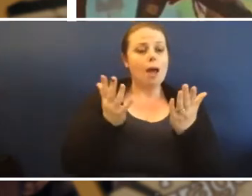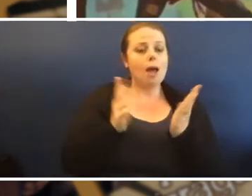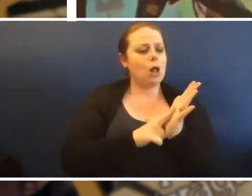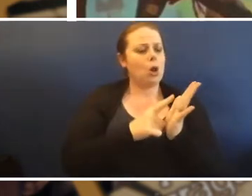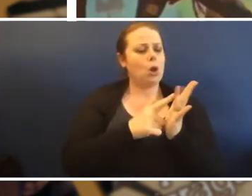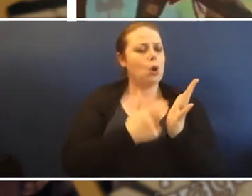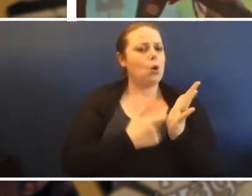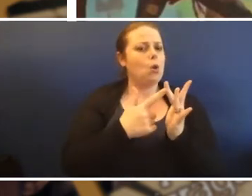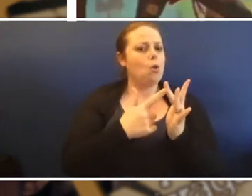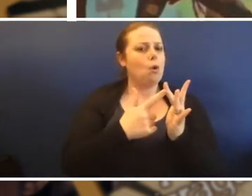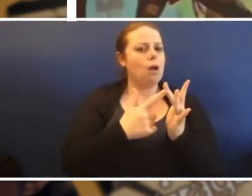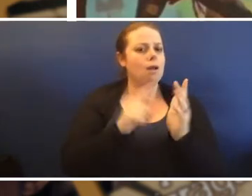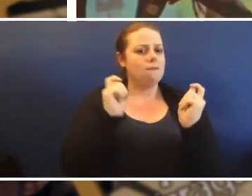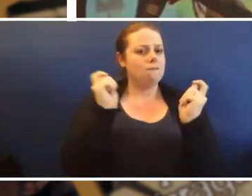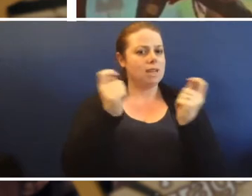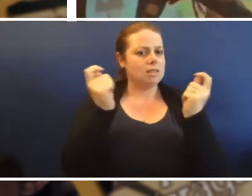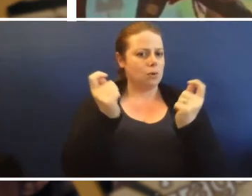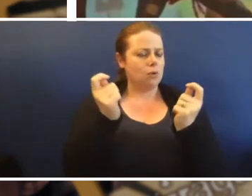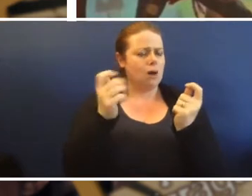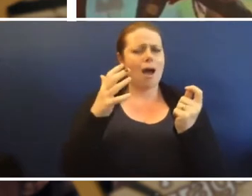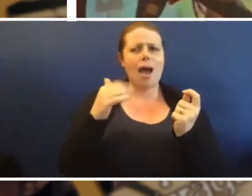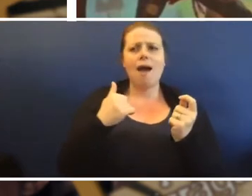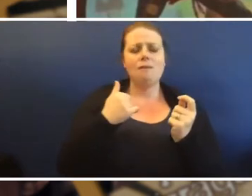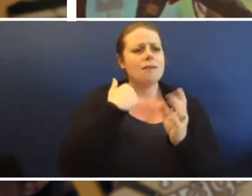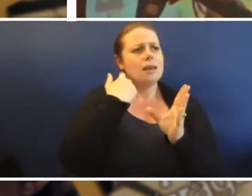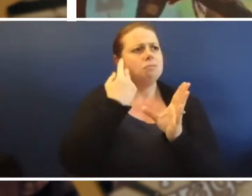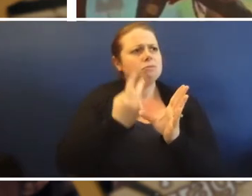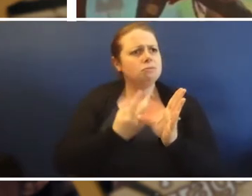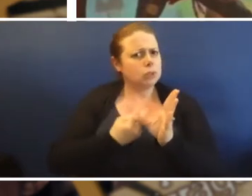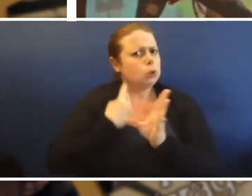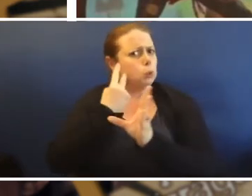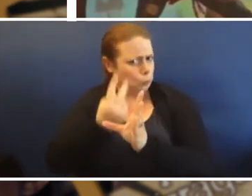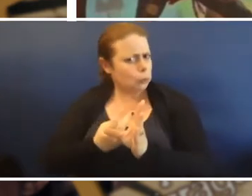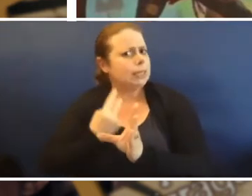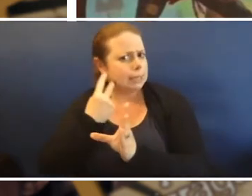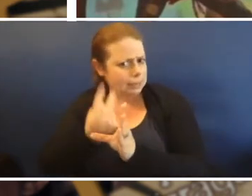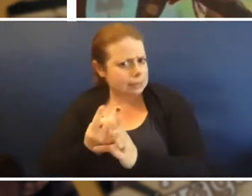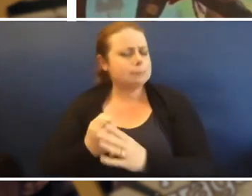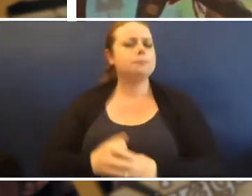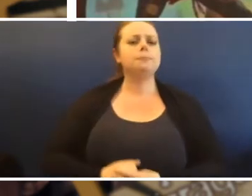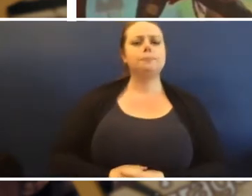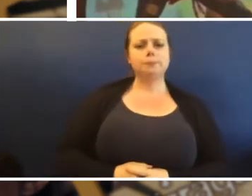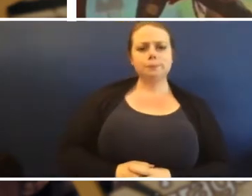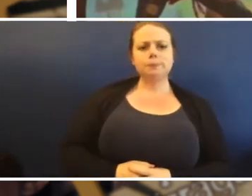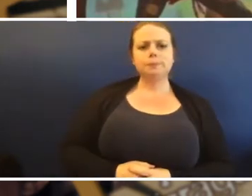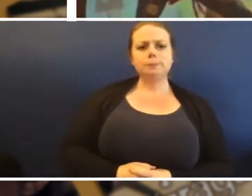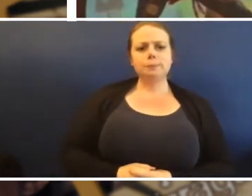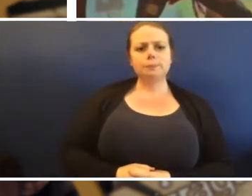and we have it very close to Laura. It's in between Laura